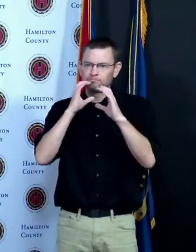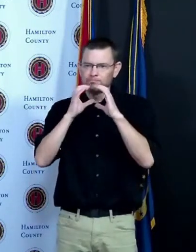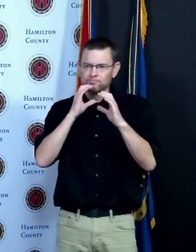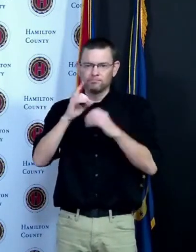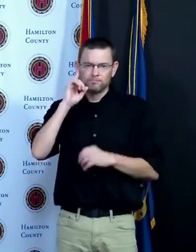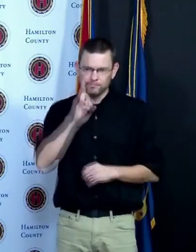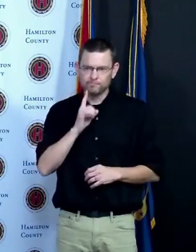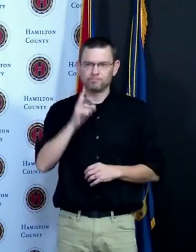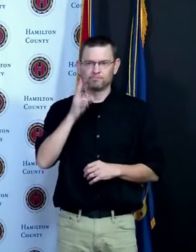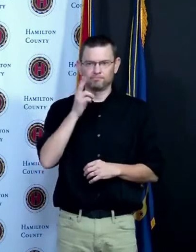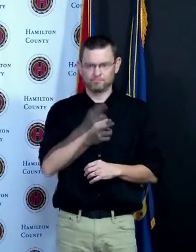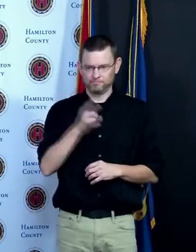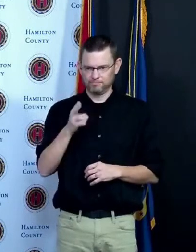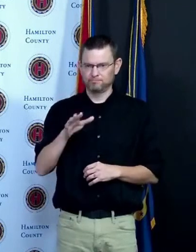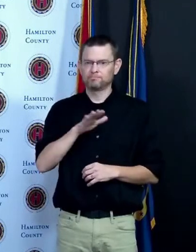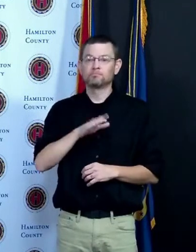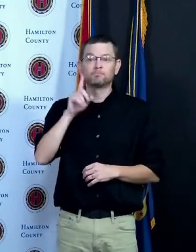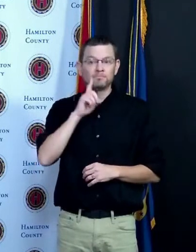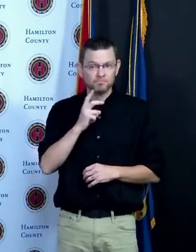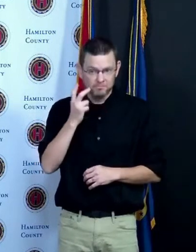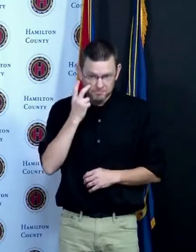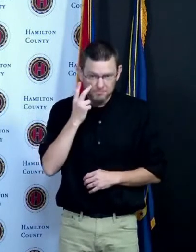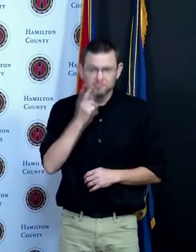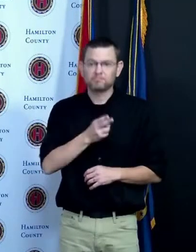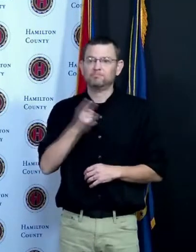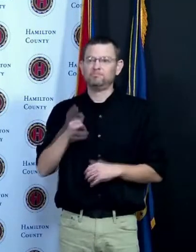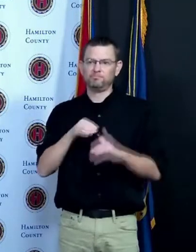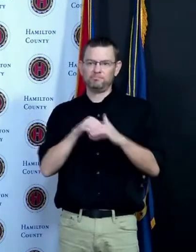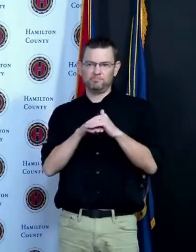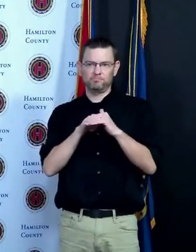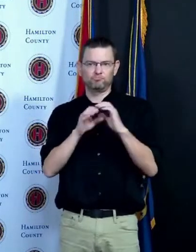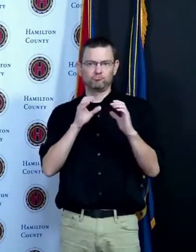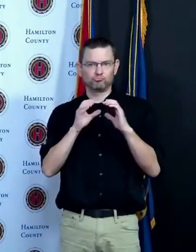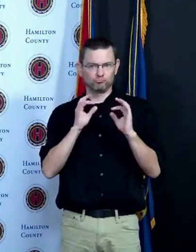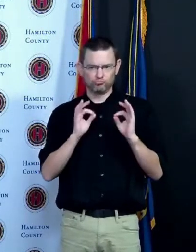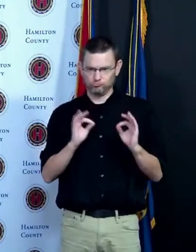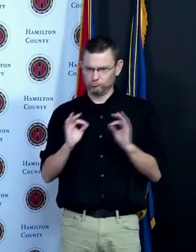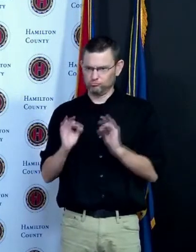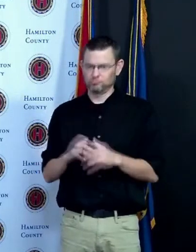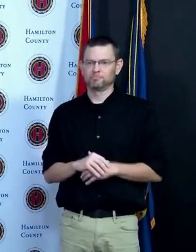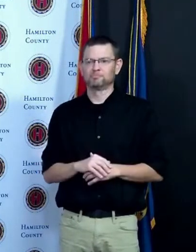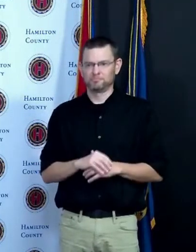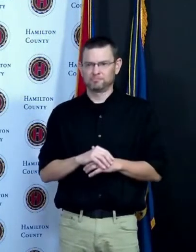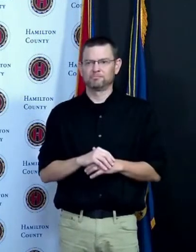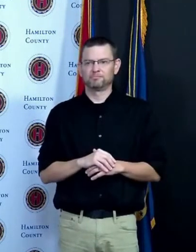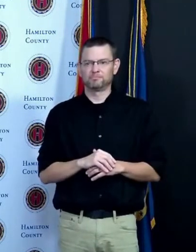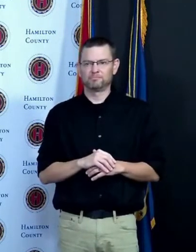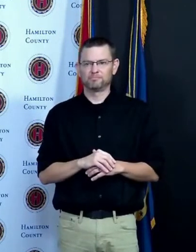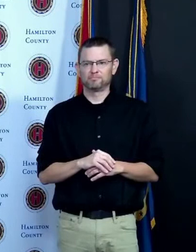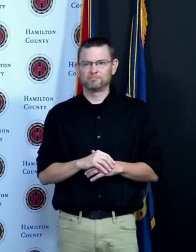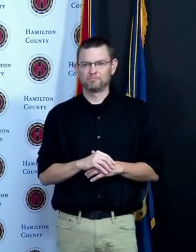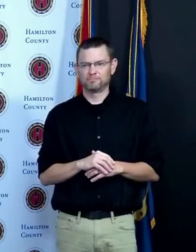deaf-blind and hard-of-hearing populations and whereas American Sign Language interpreters